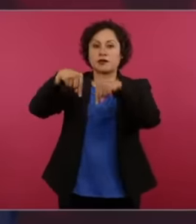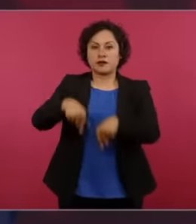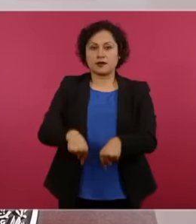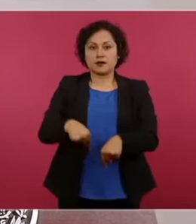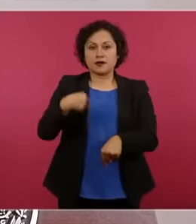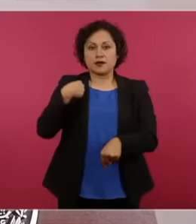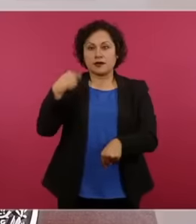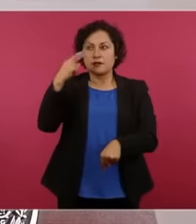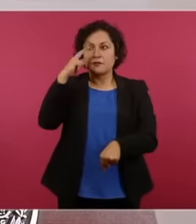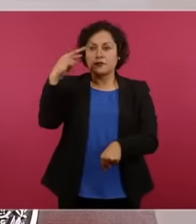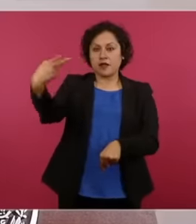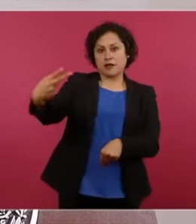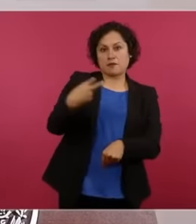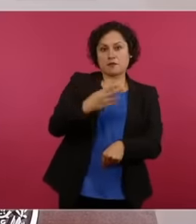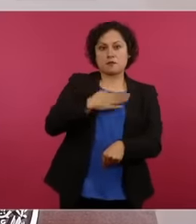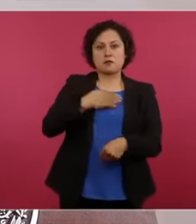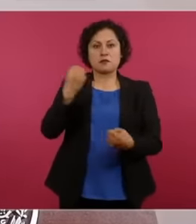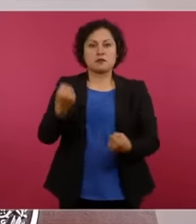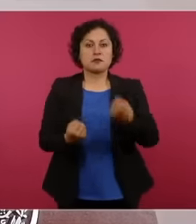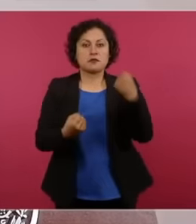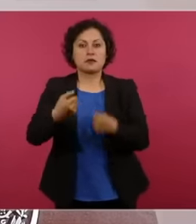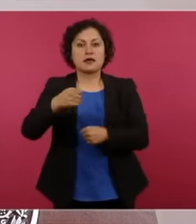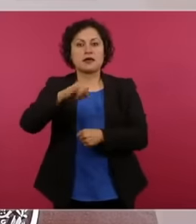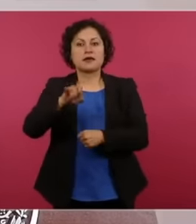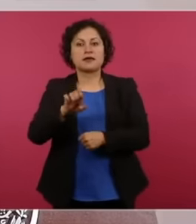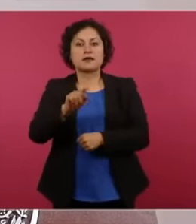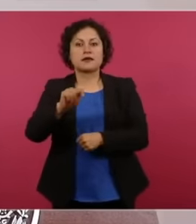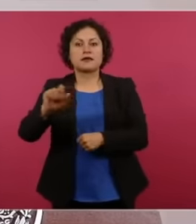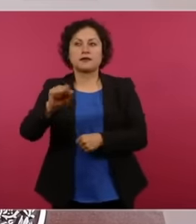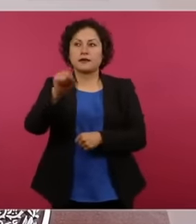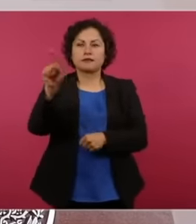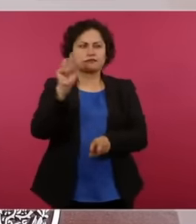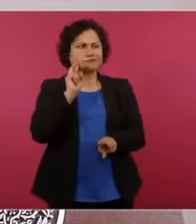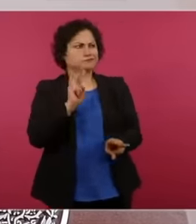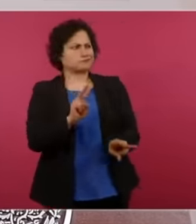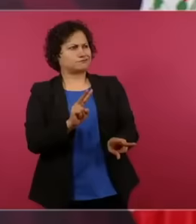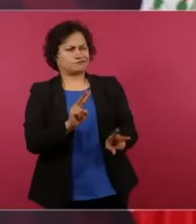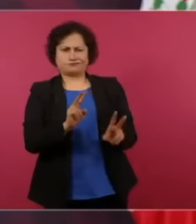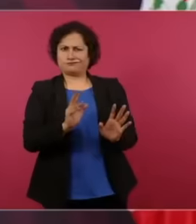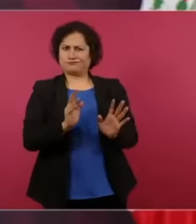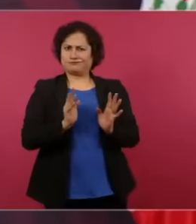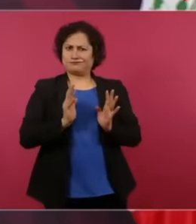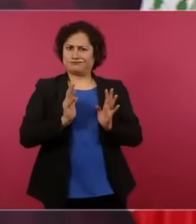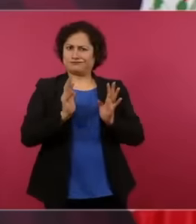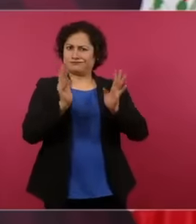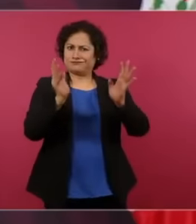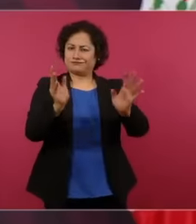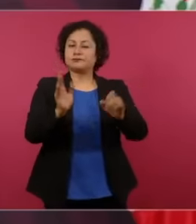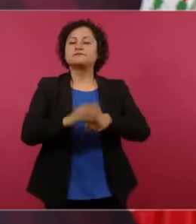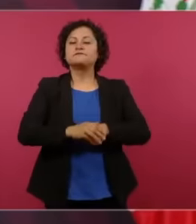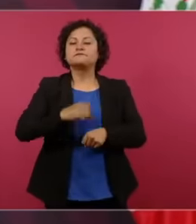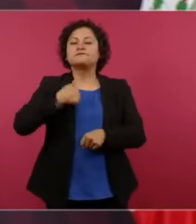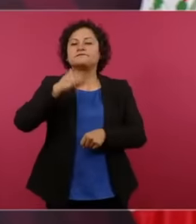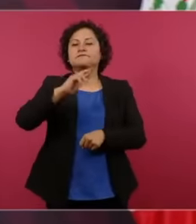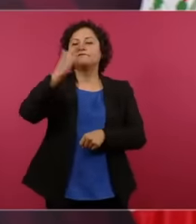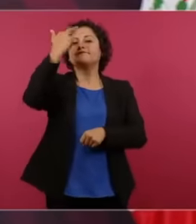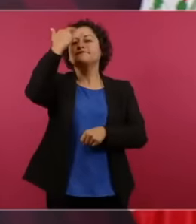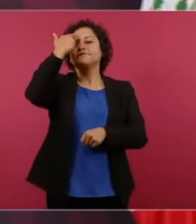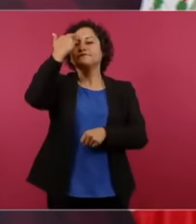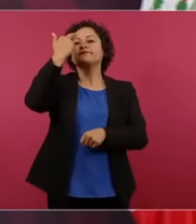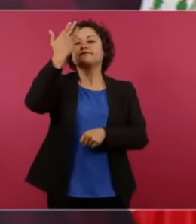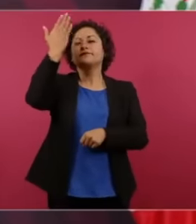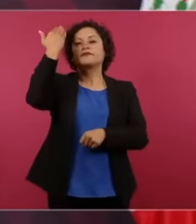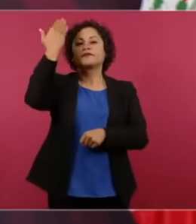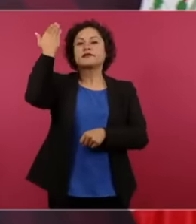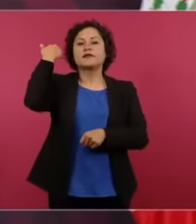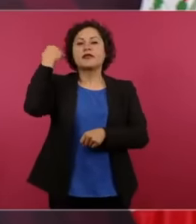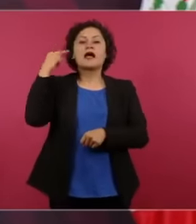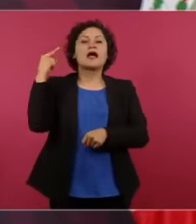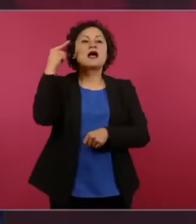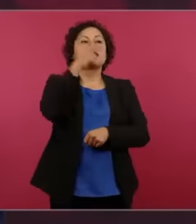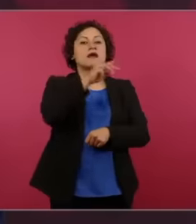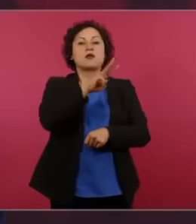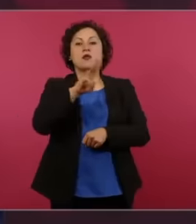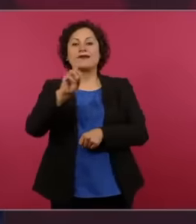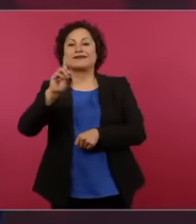when I met with President Trump one of the times in Washington it